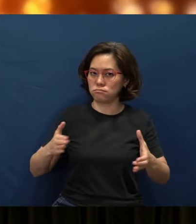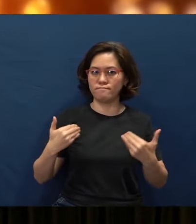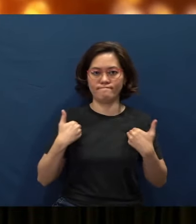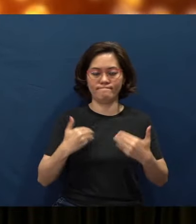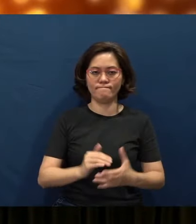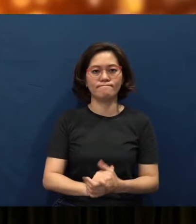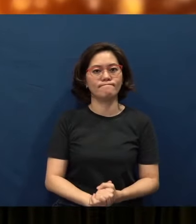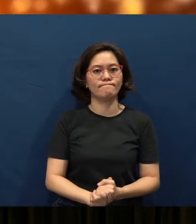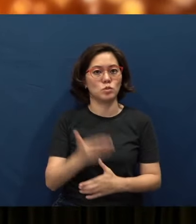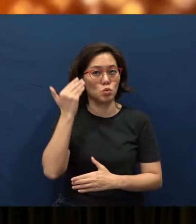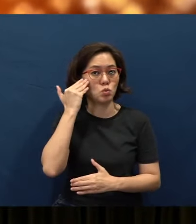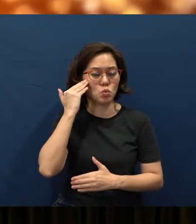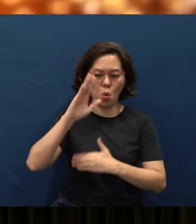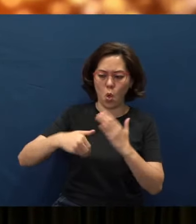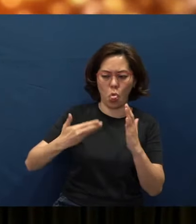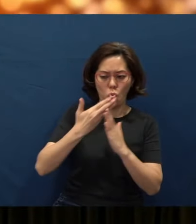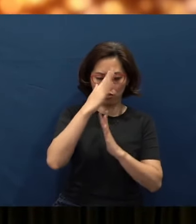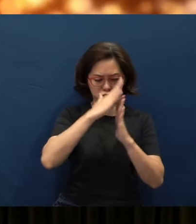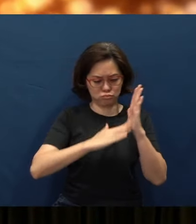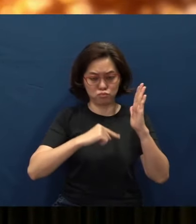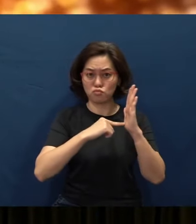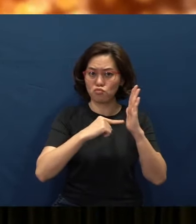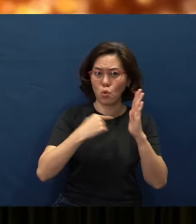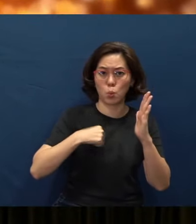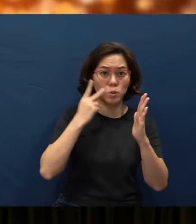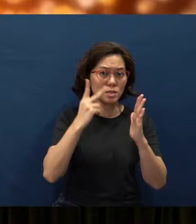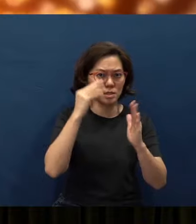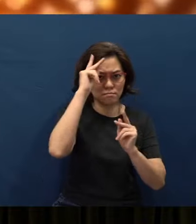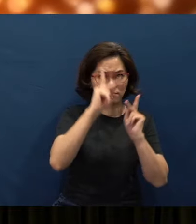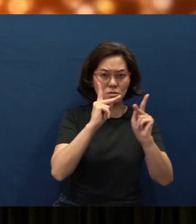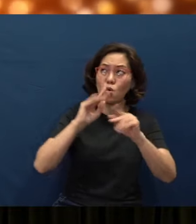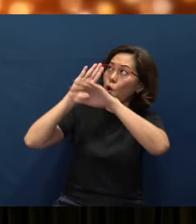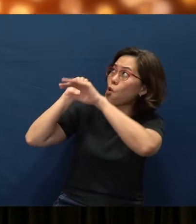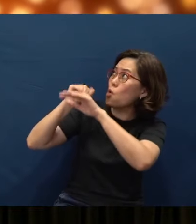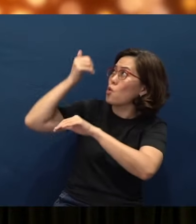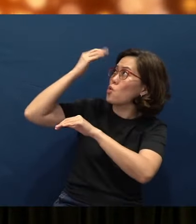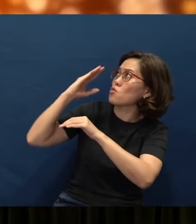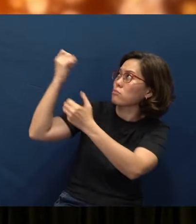You know, all throughout Scripture, we see men calling upon the Lord for strength in their time of need.